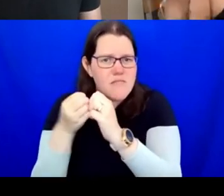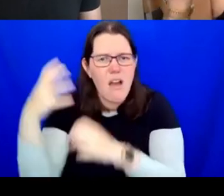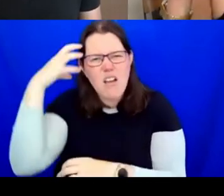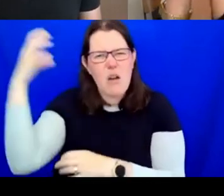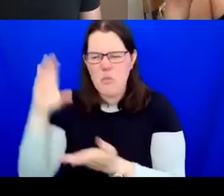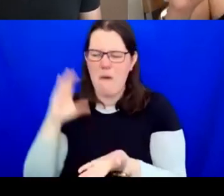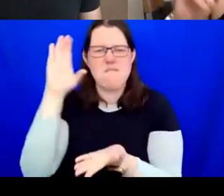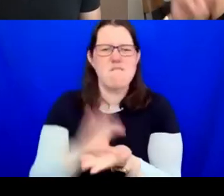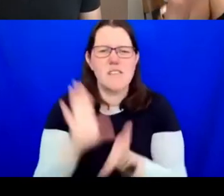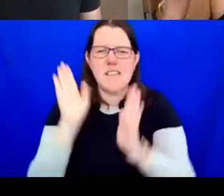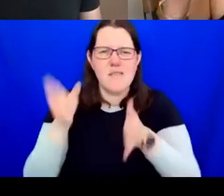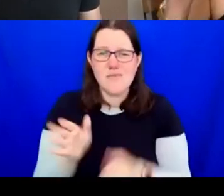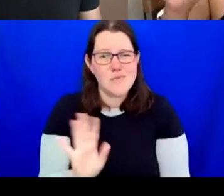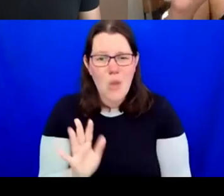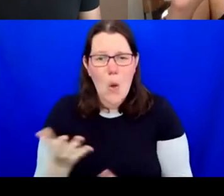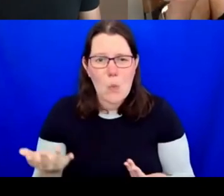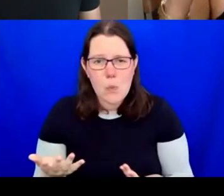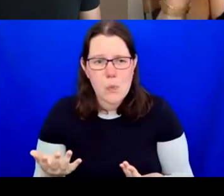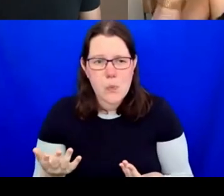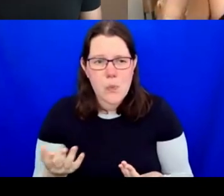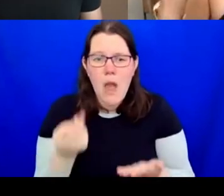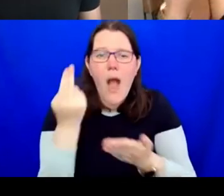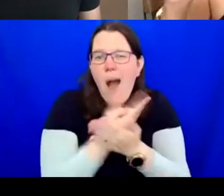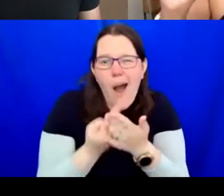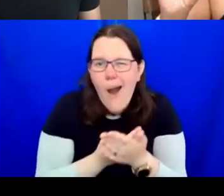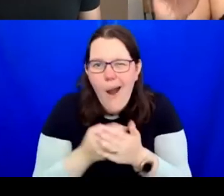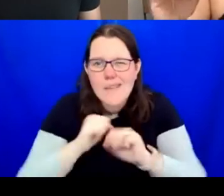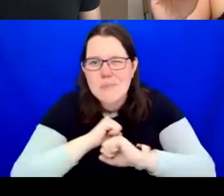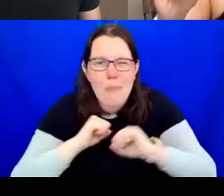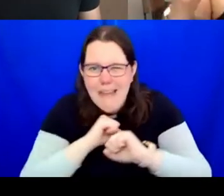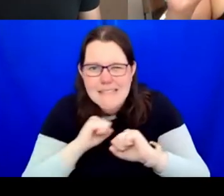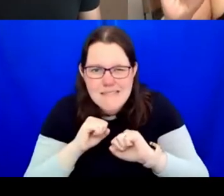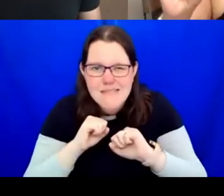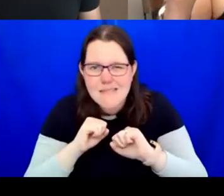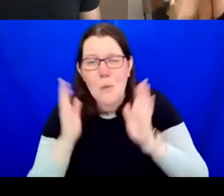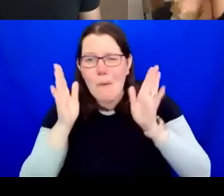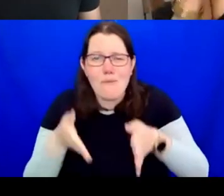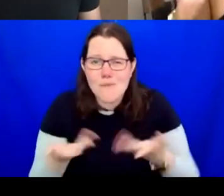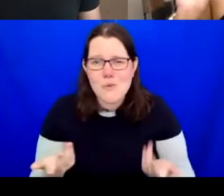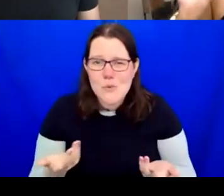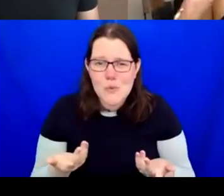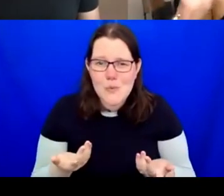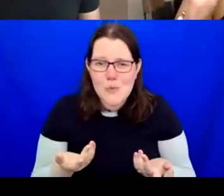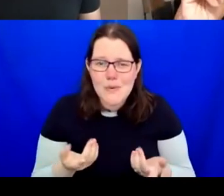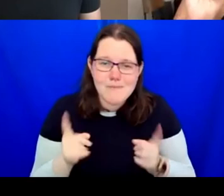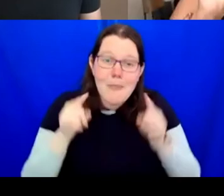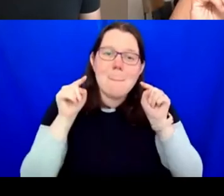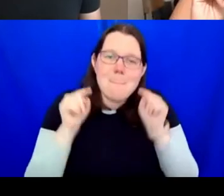constituted as "art spaces" because that is such a white European way of thinking of culture.